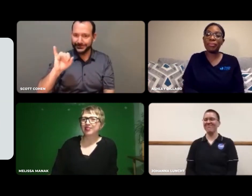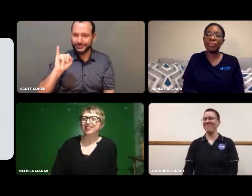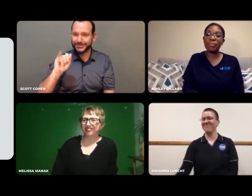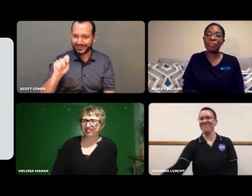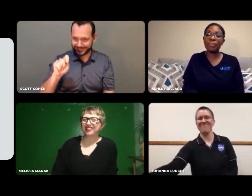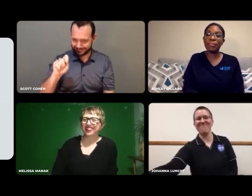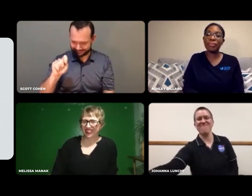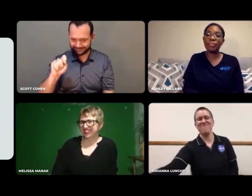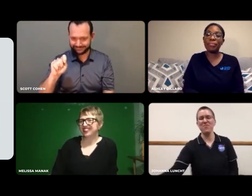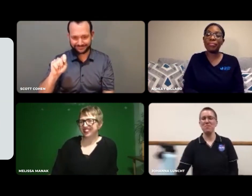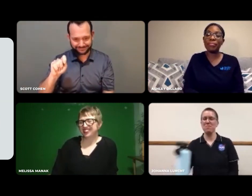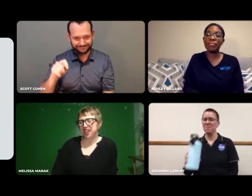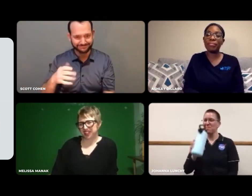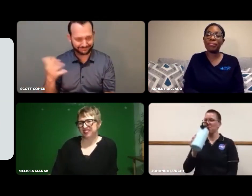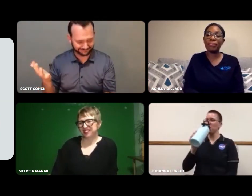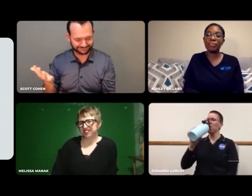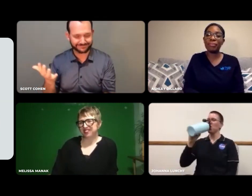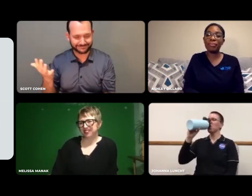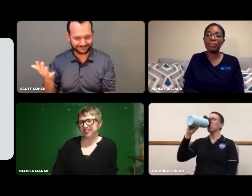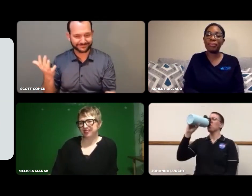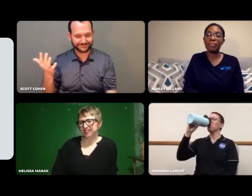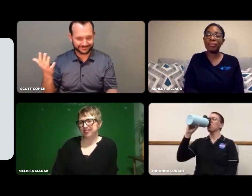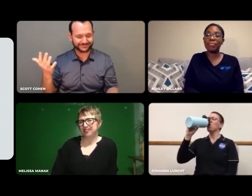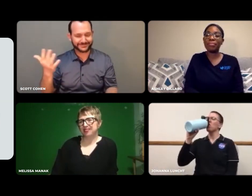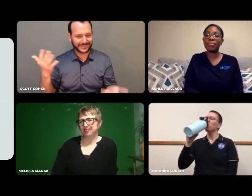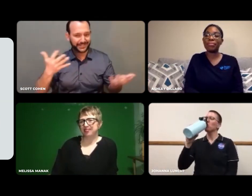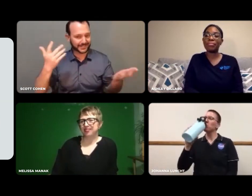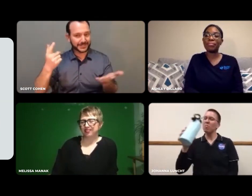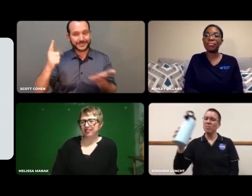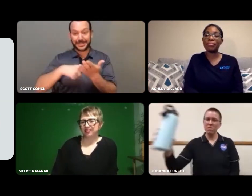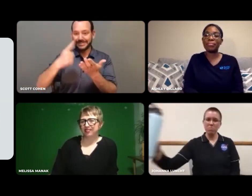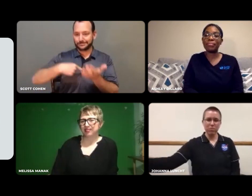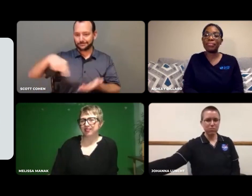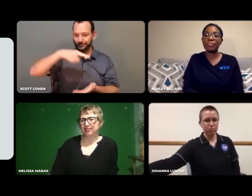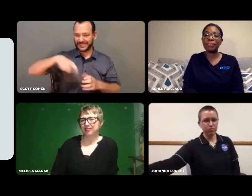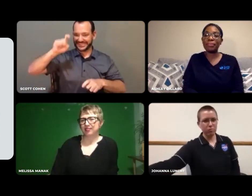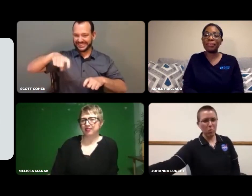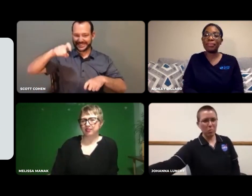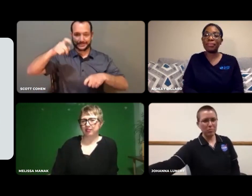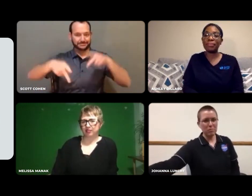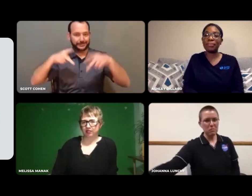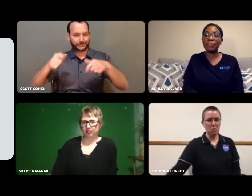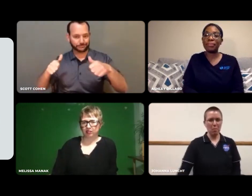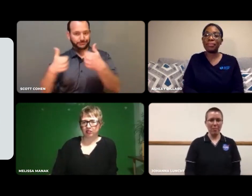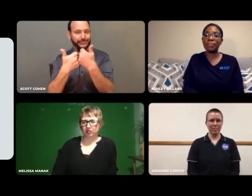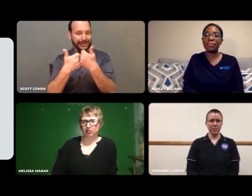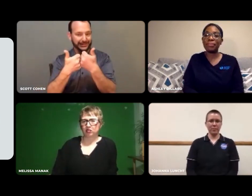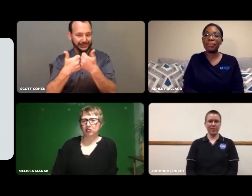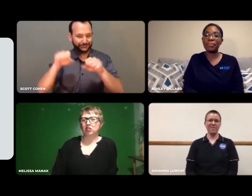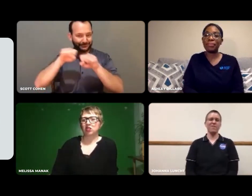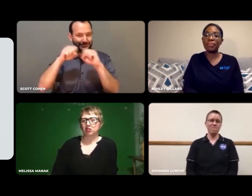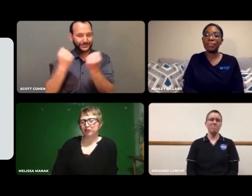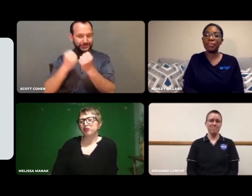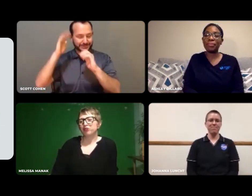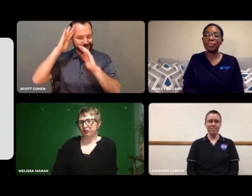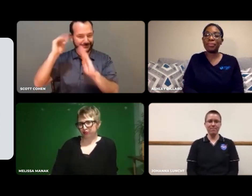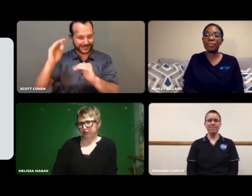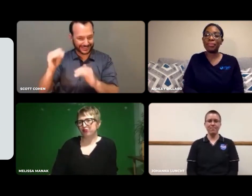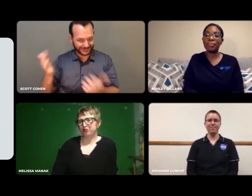I know there's an idea, deep-down inside of them, that they can do it: "I need to challenge